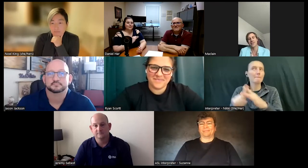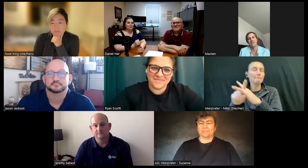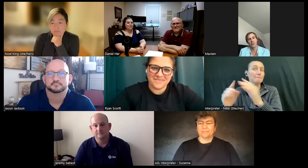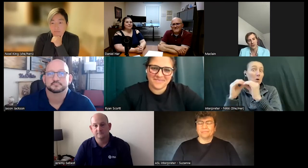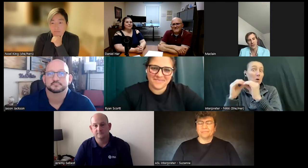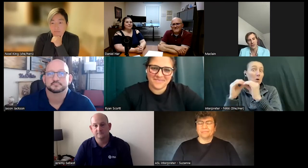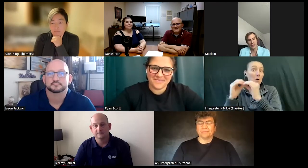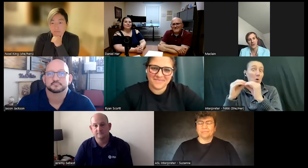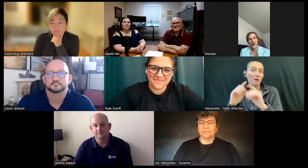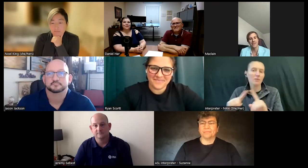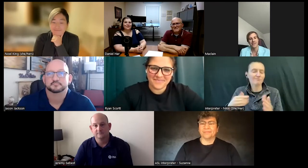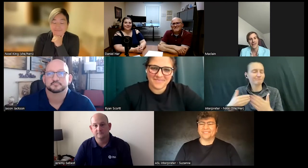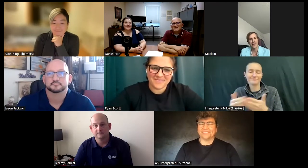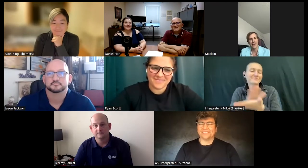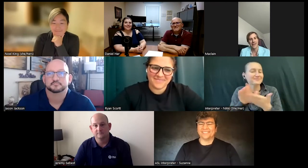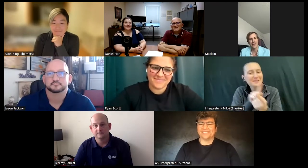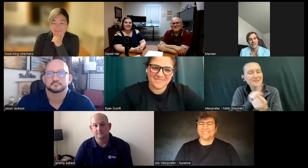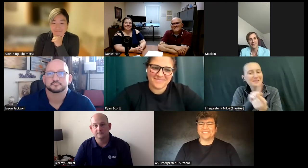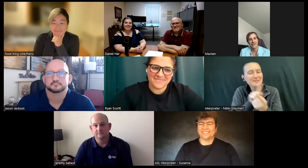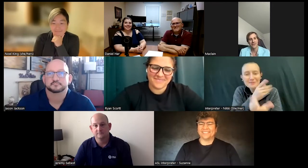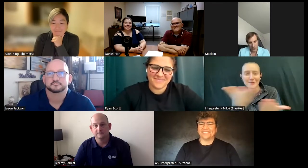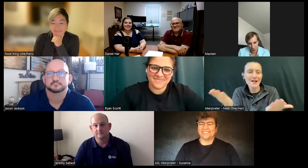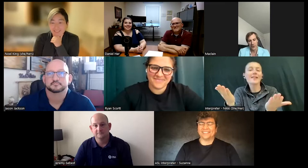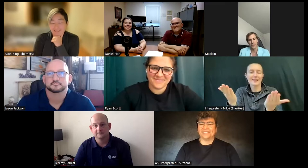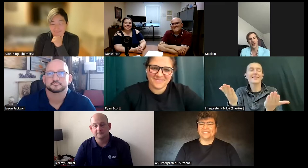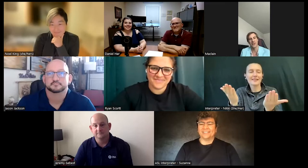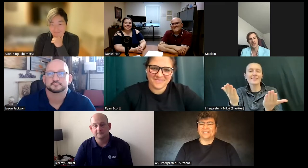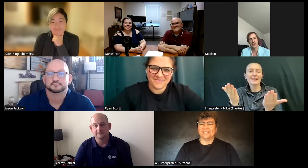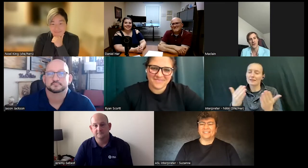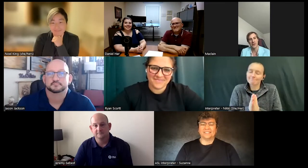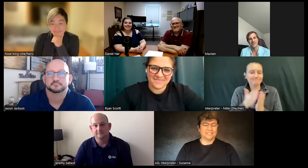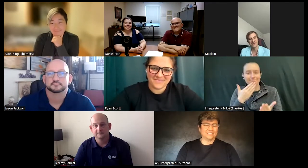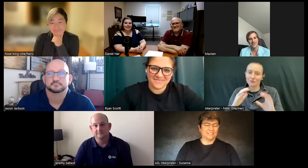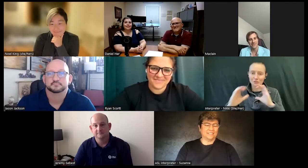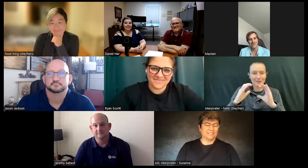pleasure meeting you all and I'm grateful for the conversation going forward.